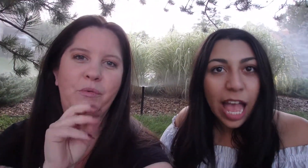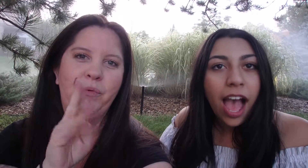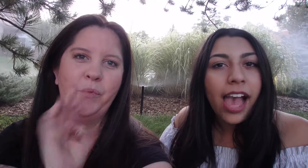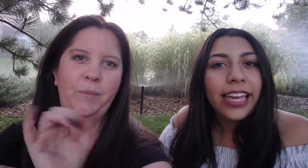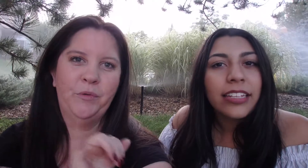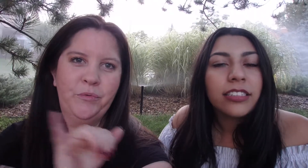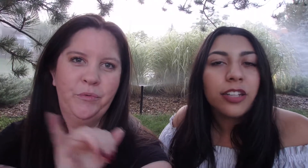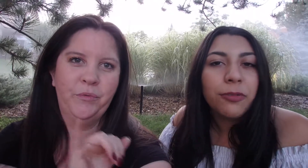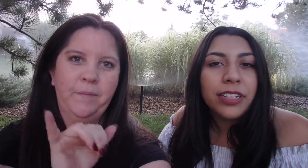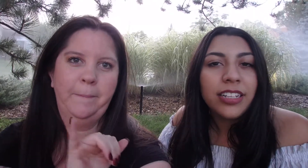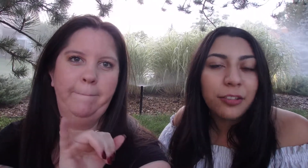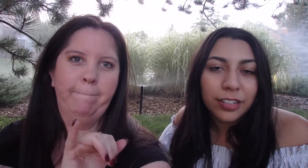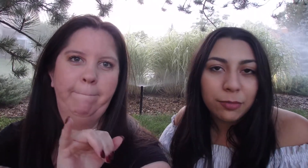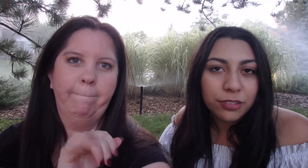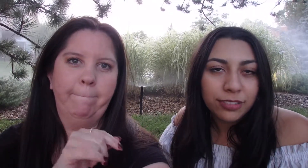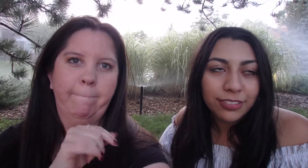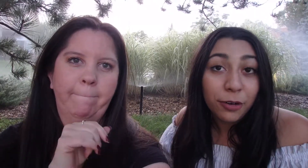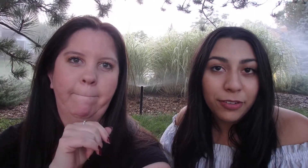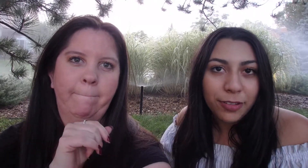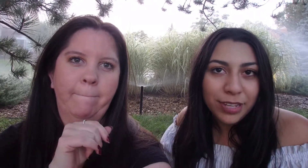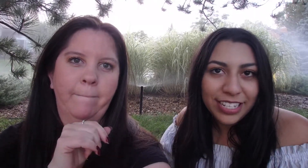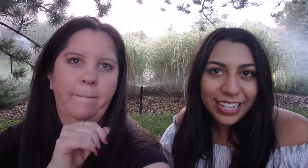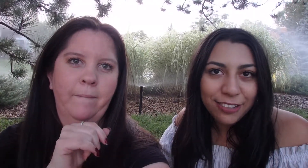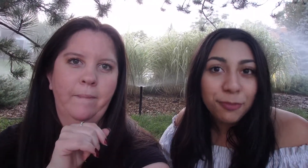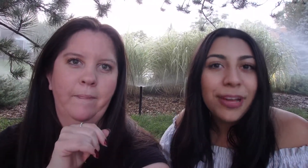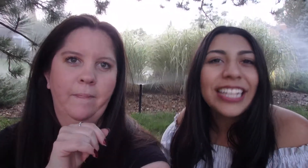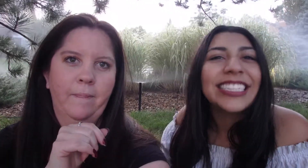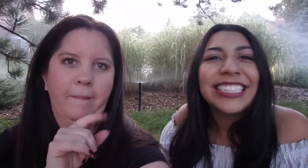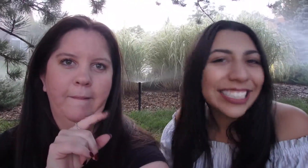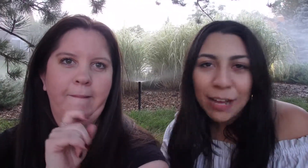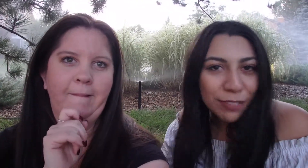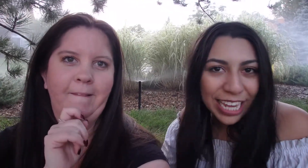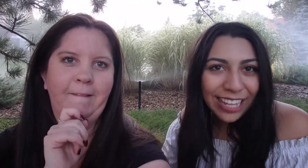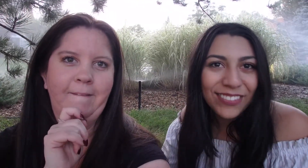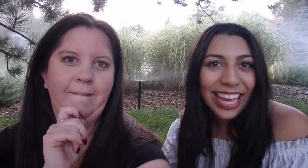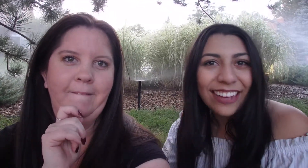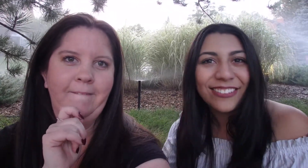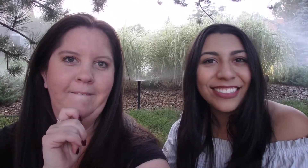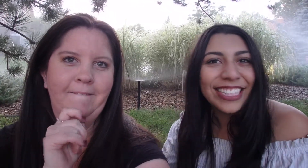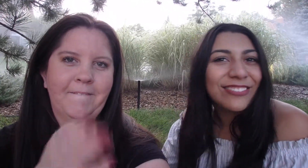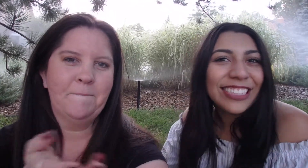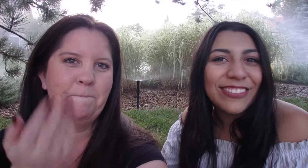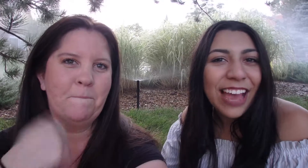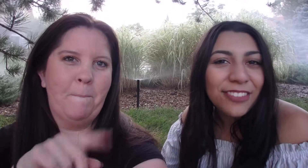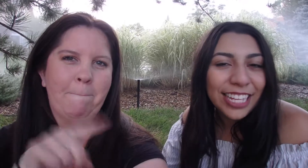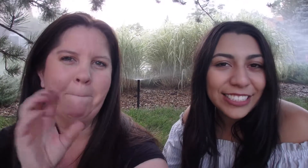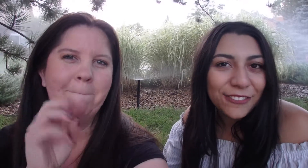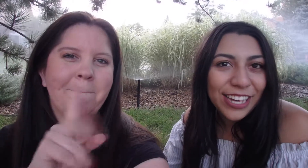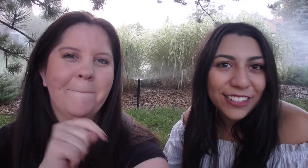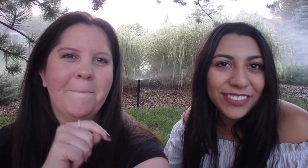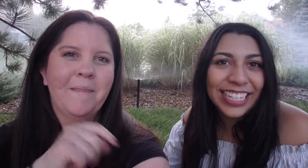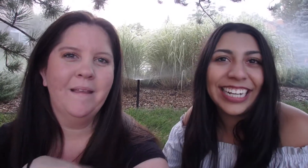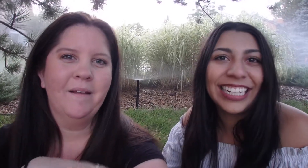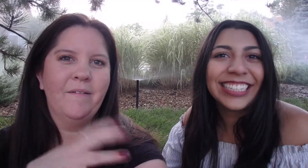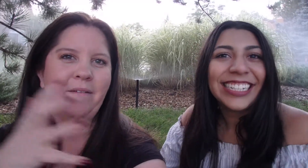I don't really know where I'm going with my channel But just come check me out We have lots of fun over here